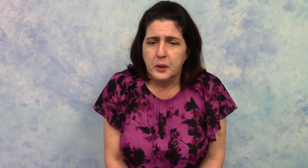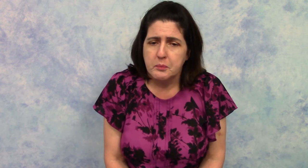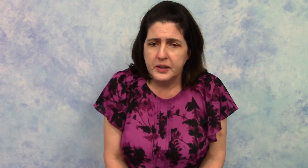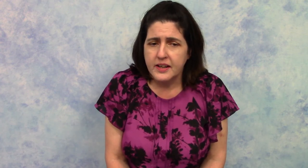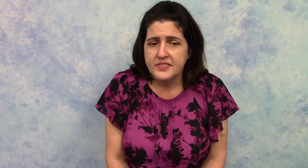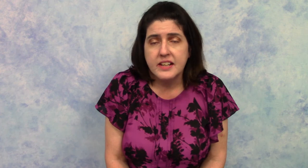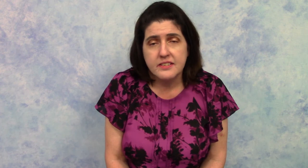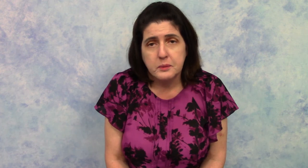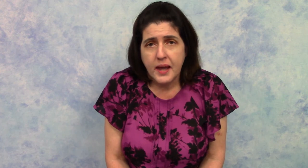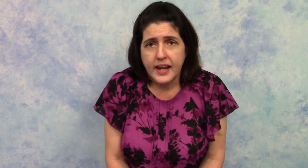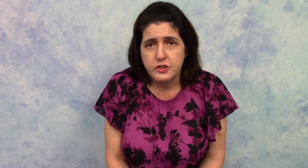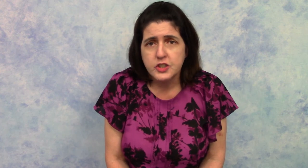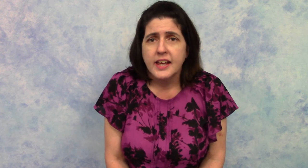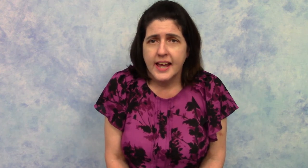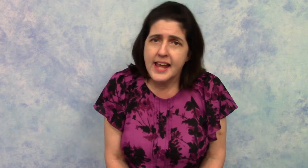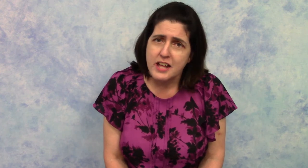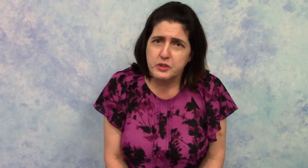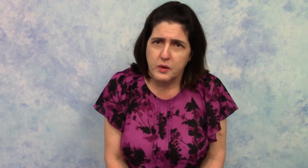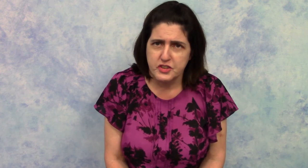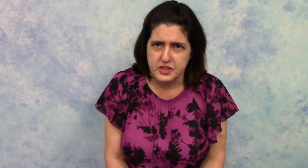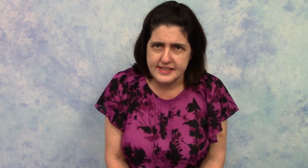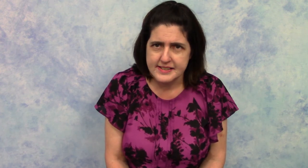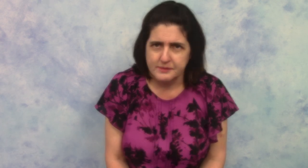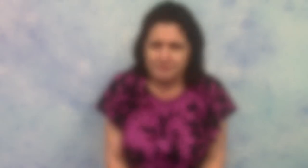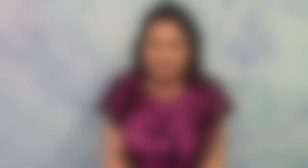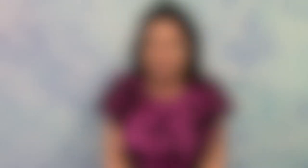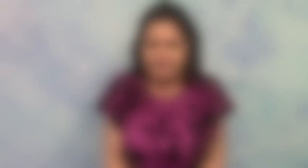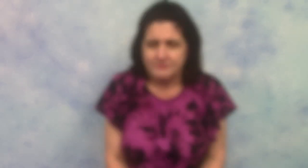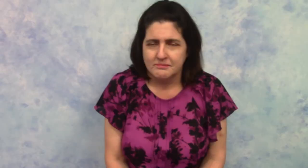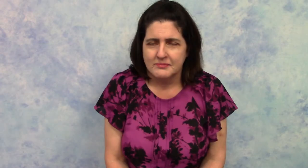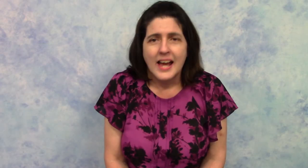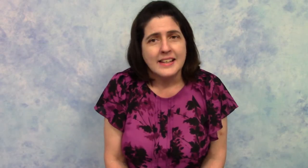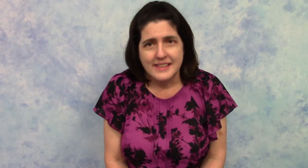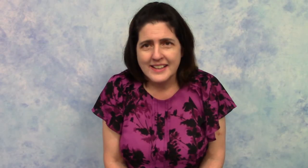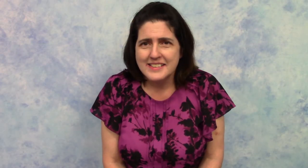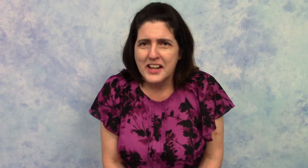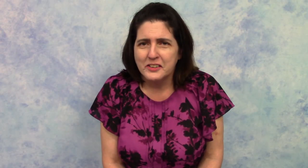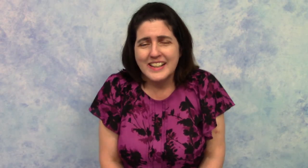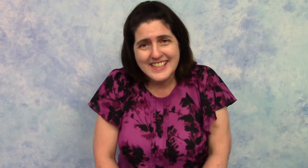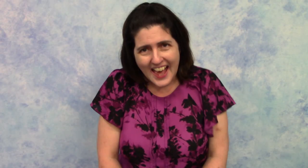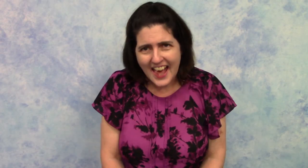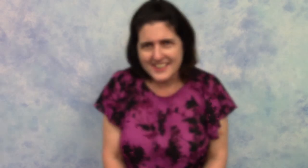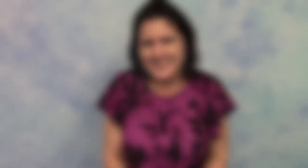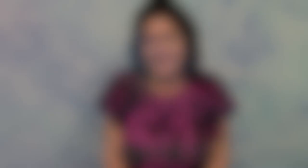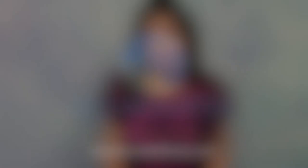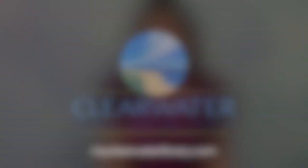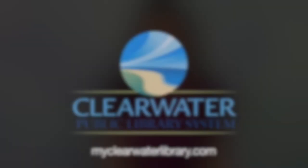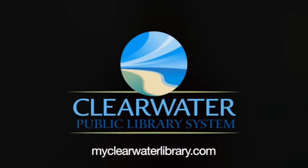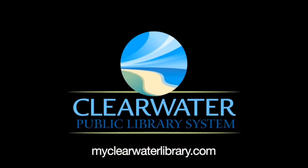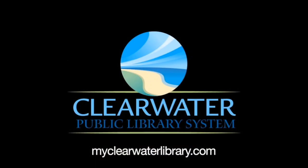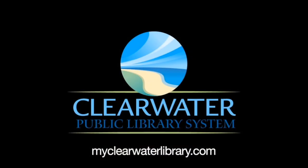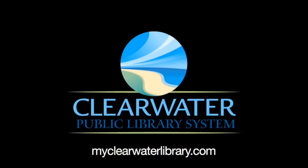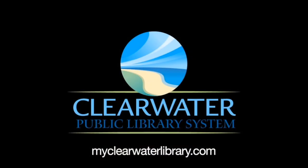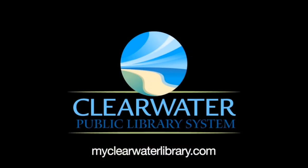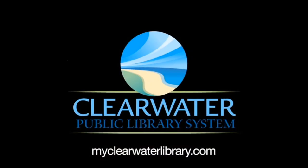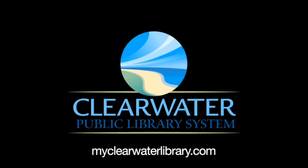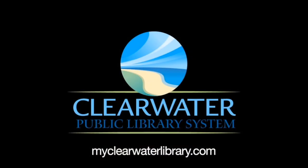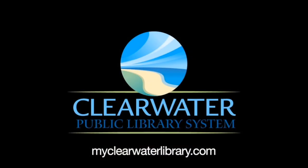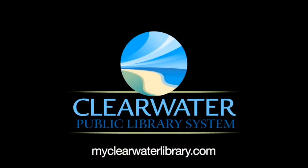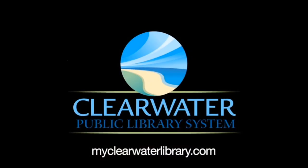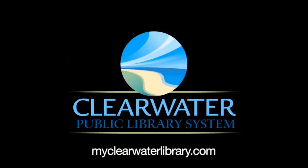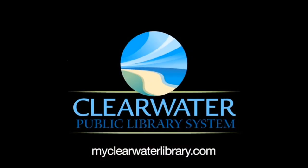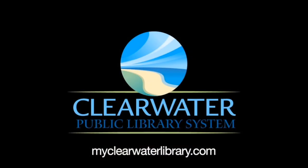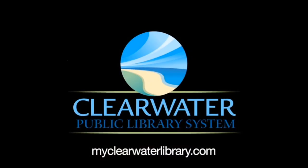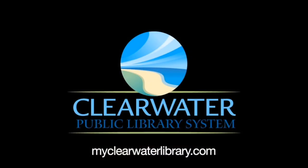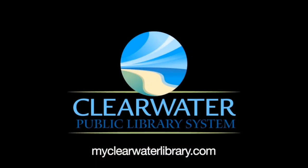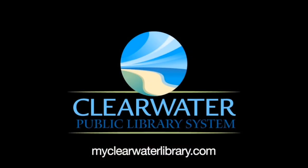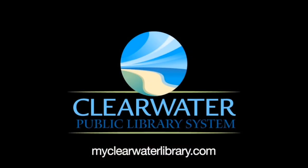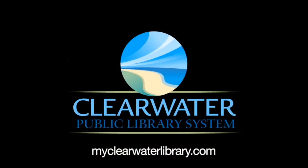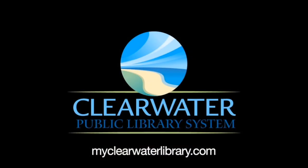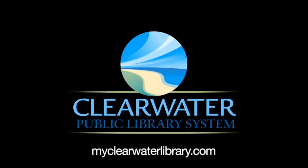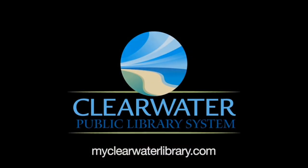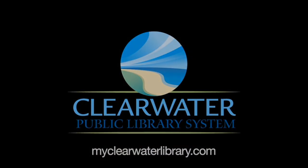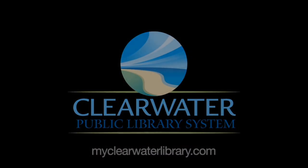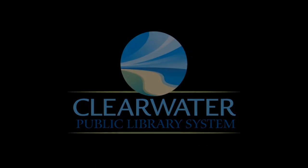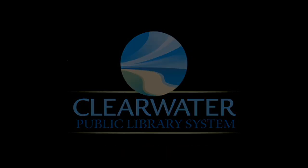point out things on the page, and ask questions. Next letter is "S".